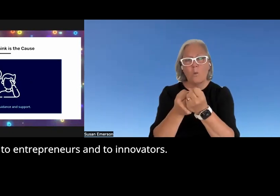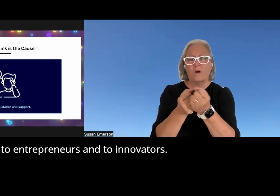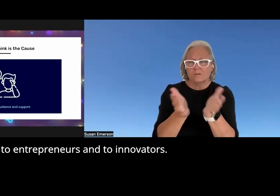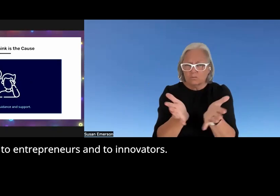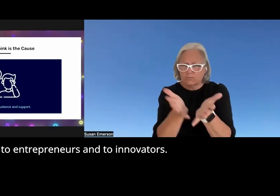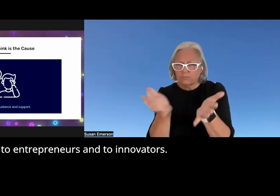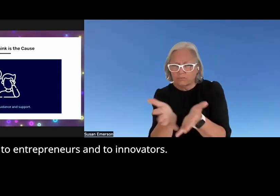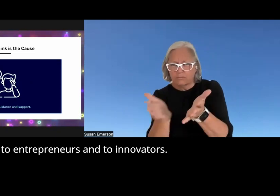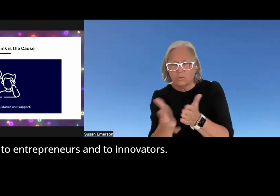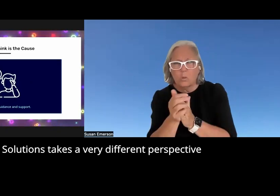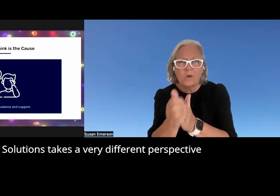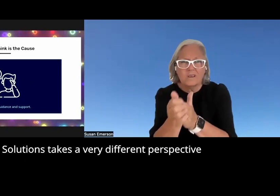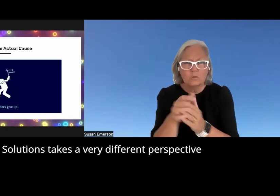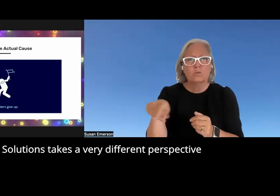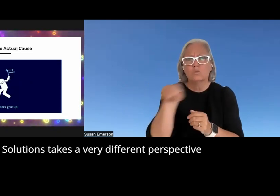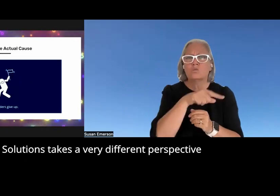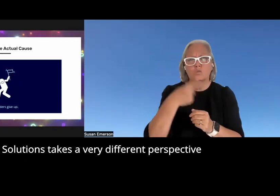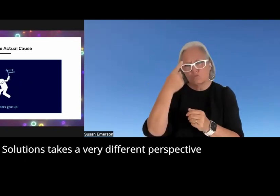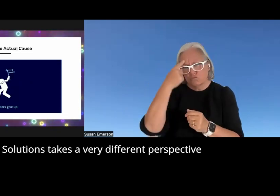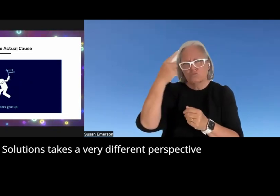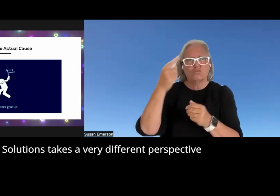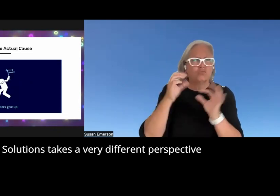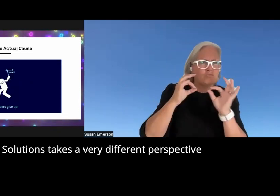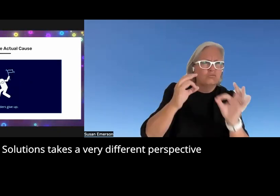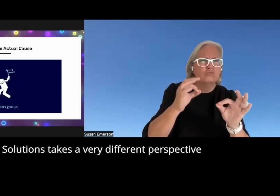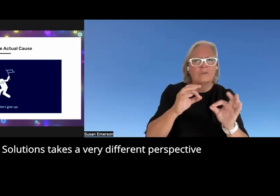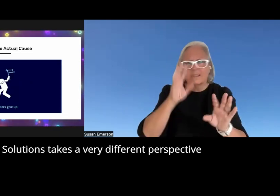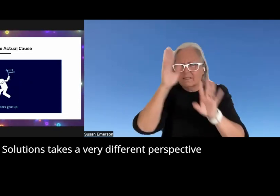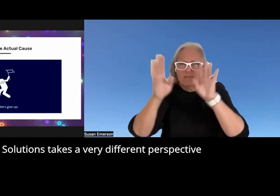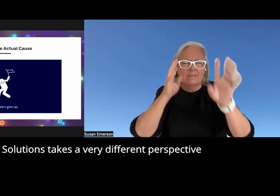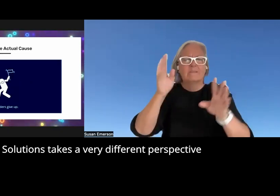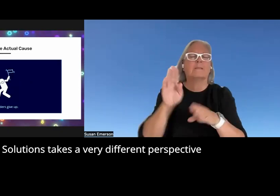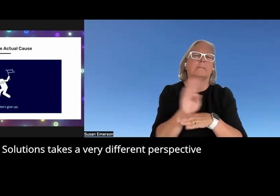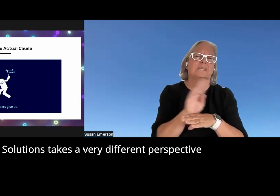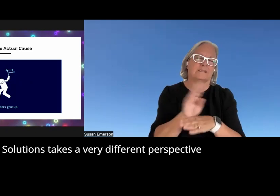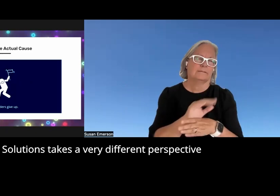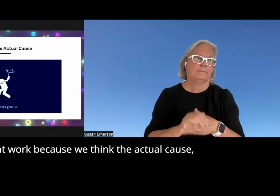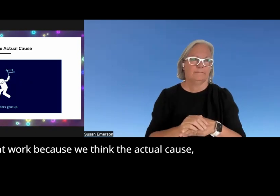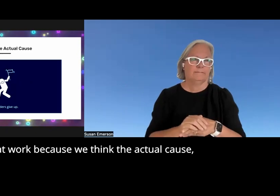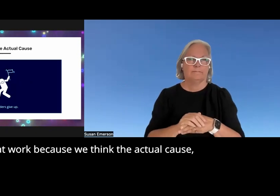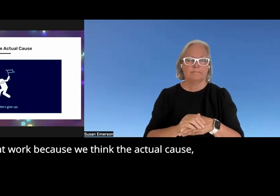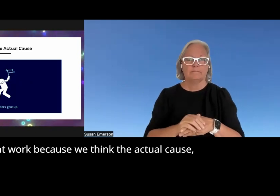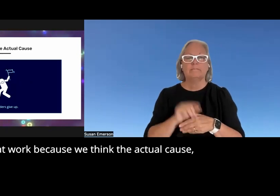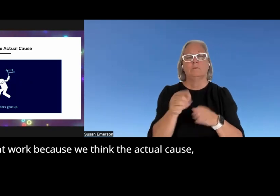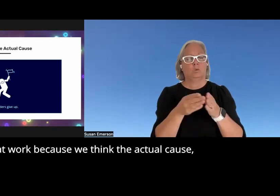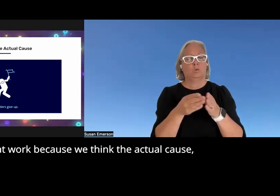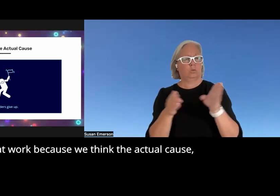and to innovators scaling Solutions takes a very different perspective to that work because we